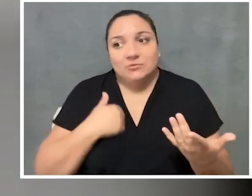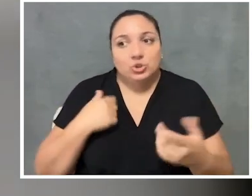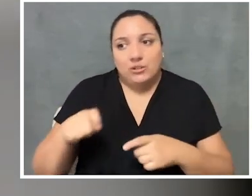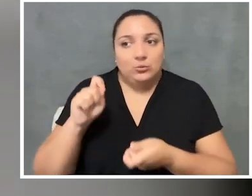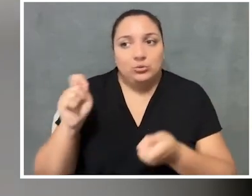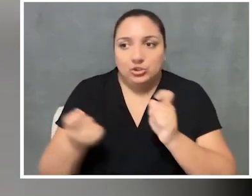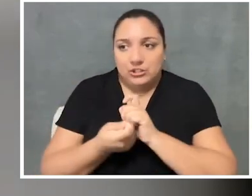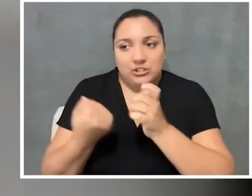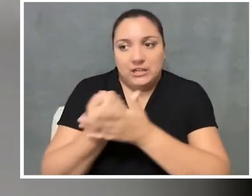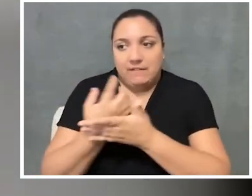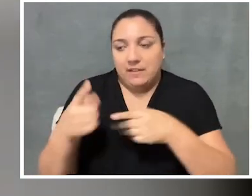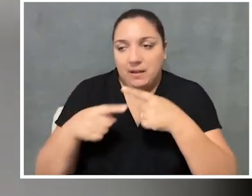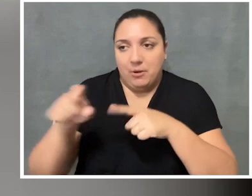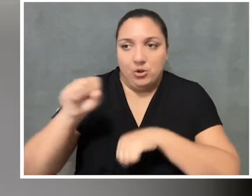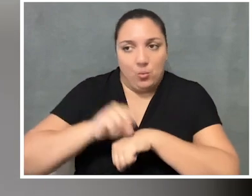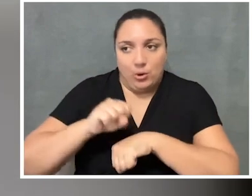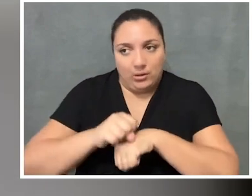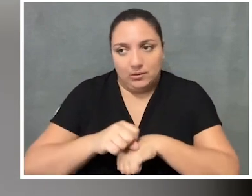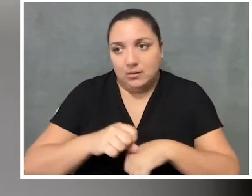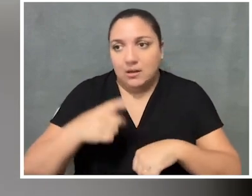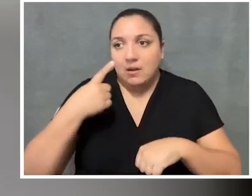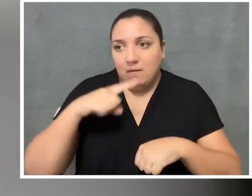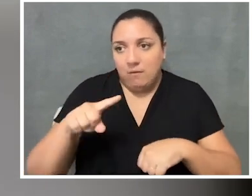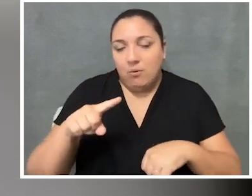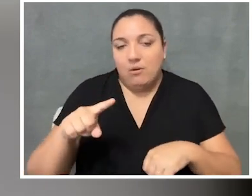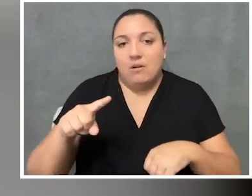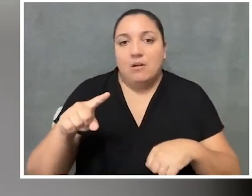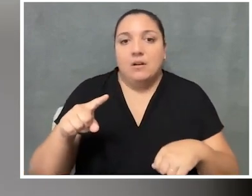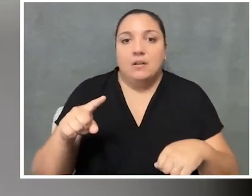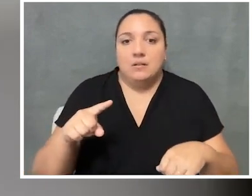to fundamentally change their piece just to sort of